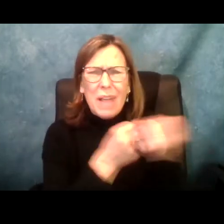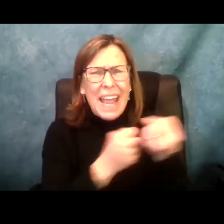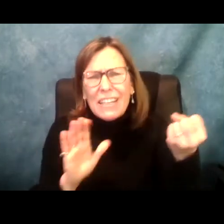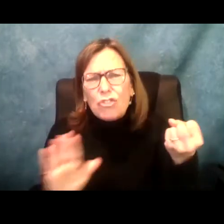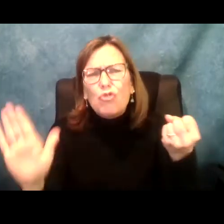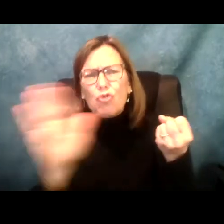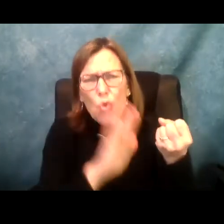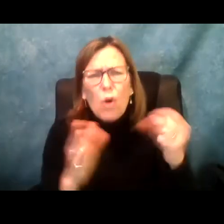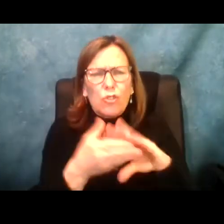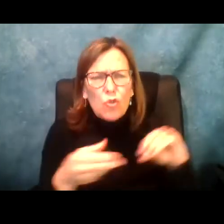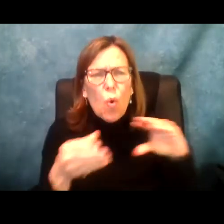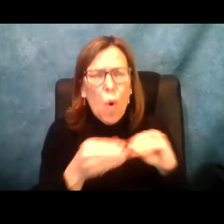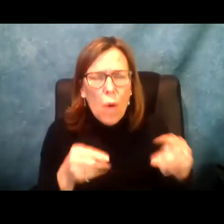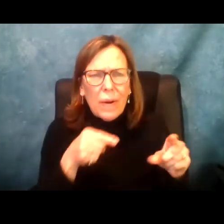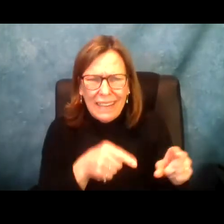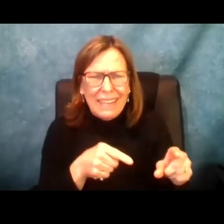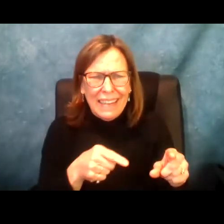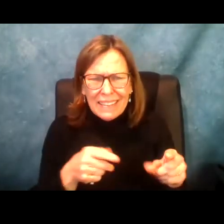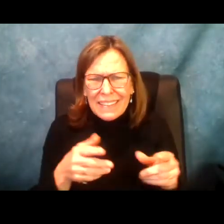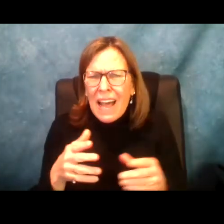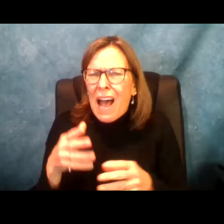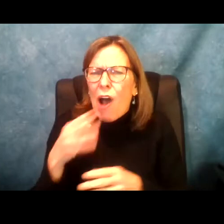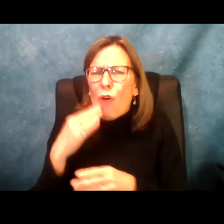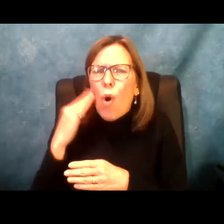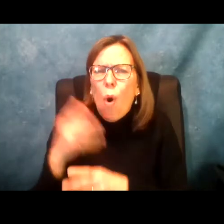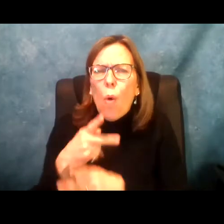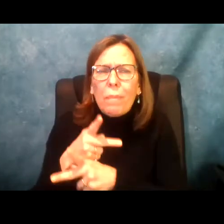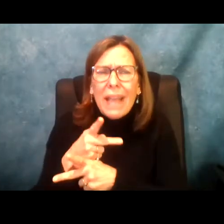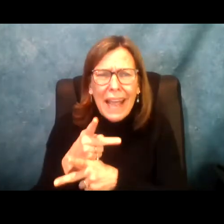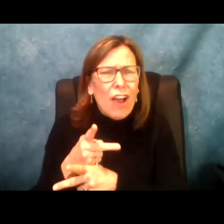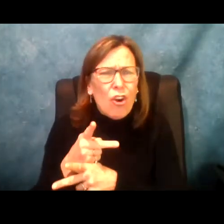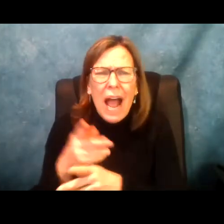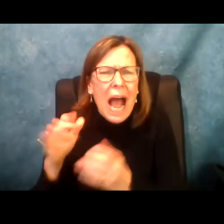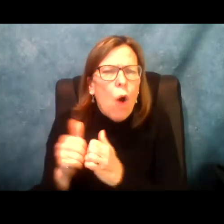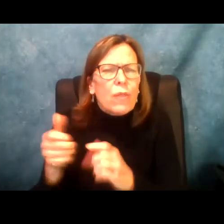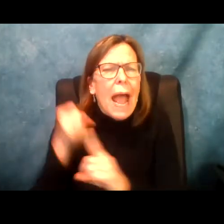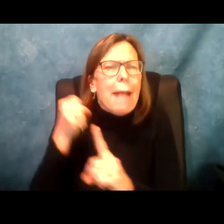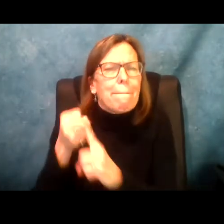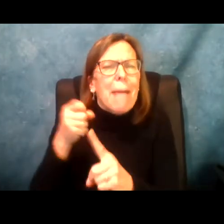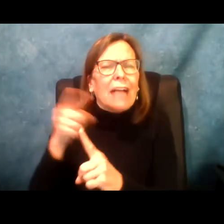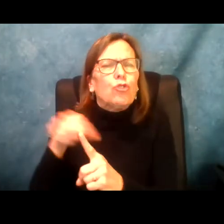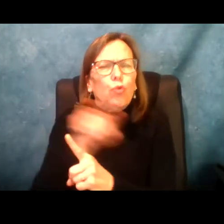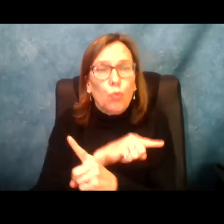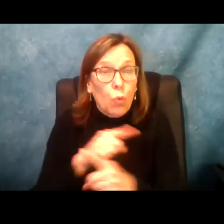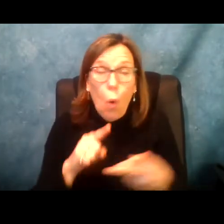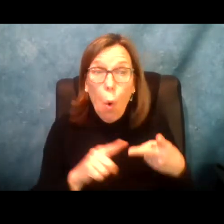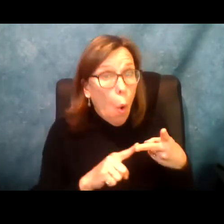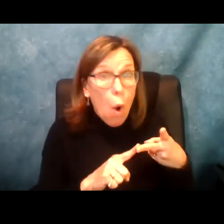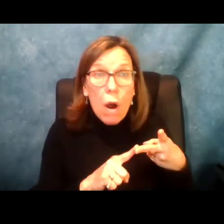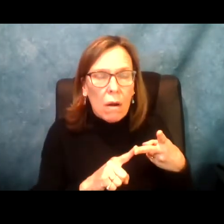Jose said it perfectly, and as you all go out there, it is